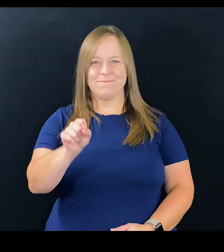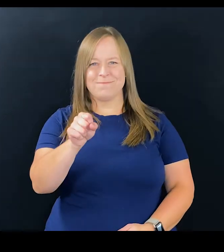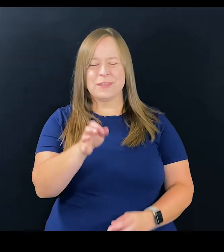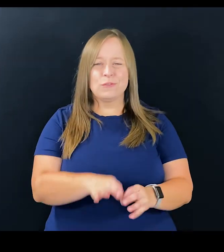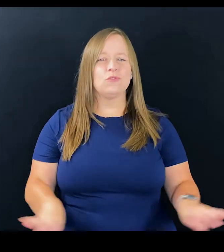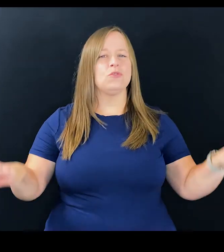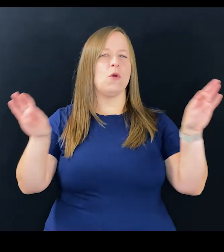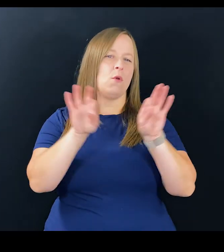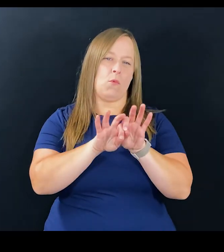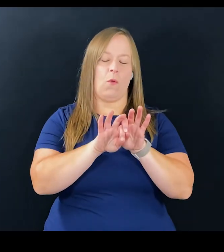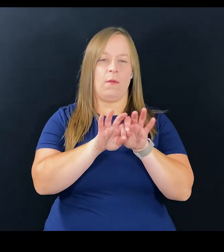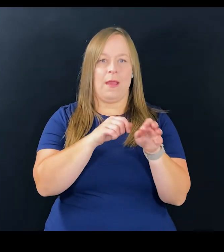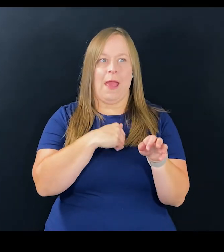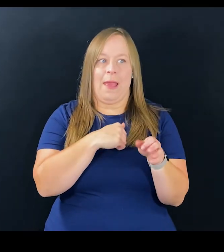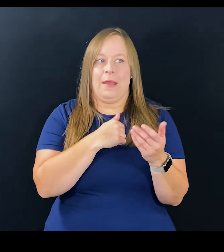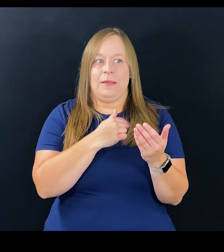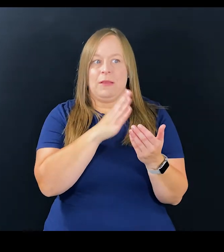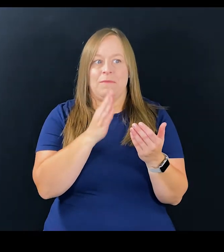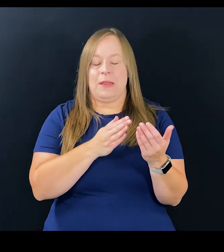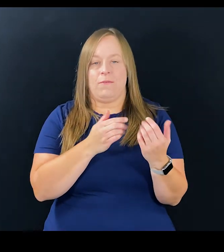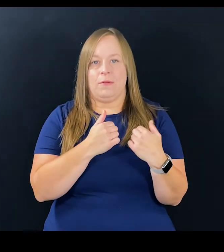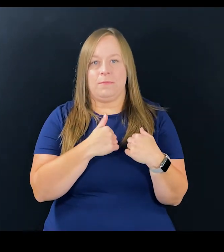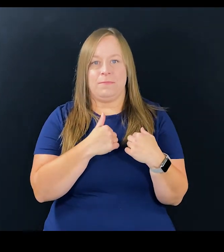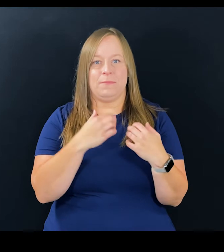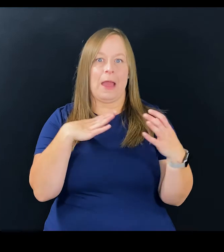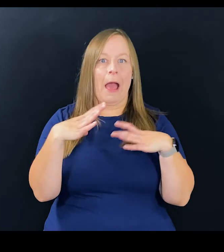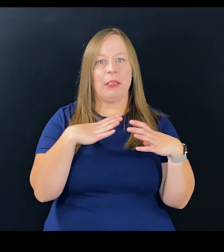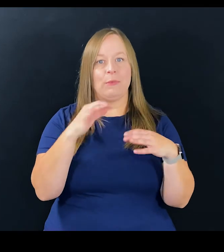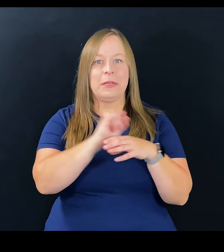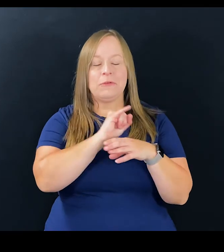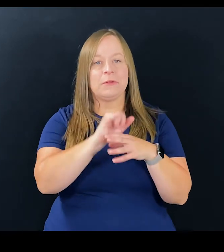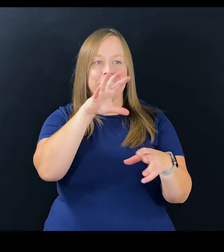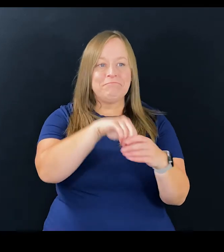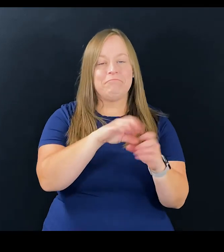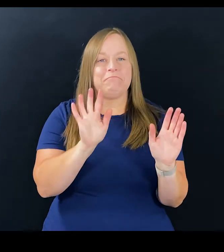It's so important, and I have never been one about like the Hollywood industry.